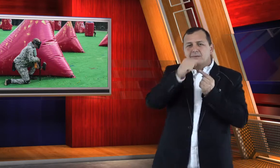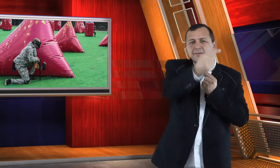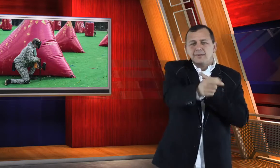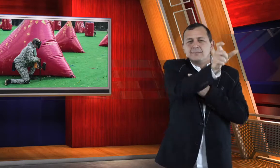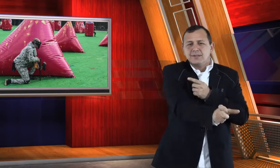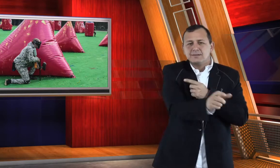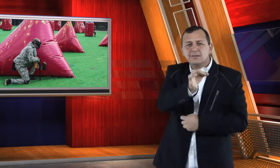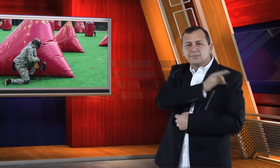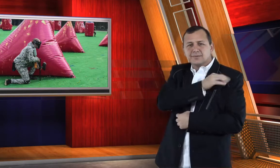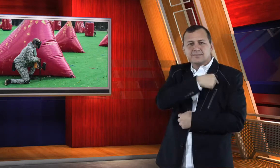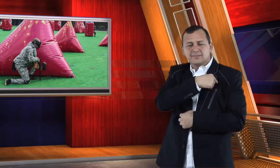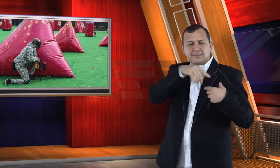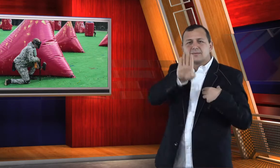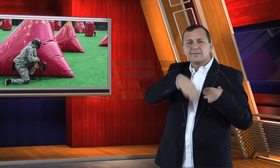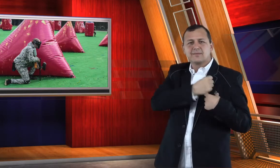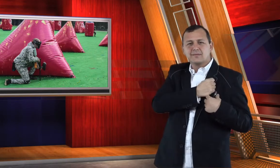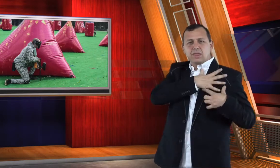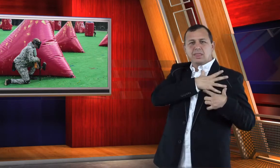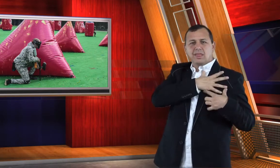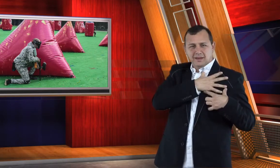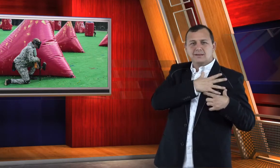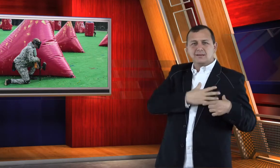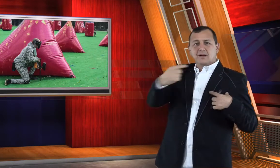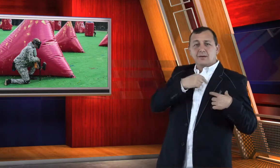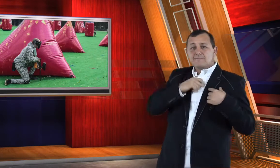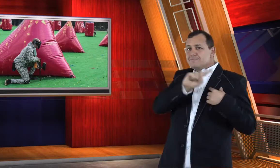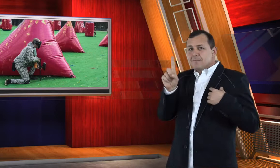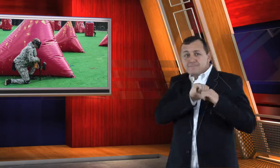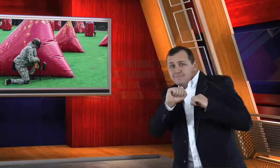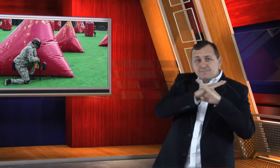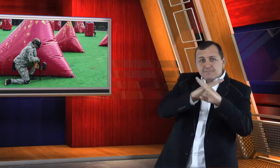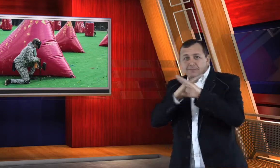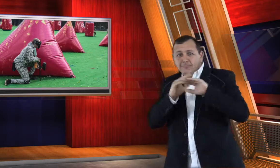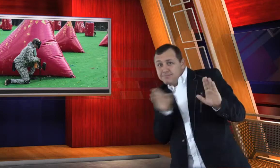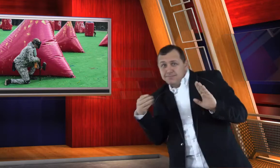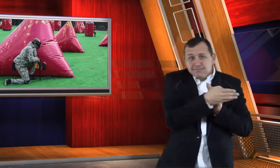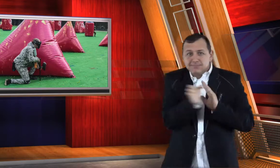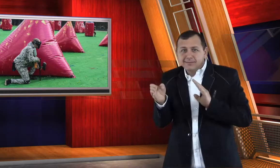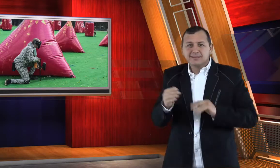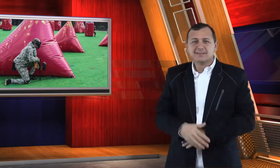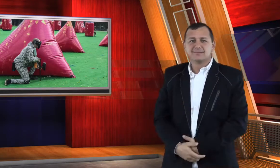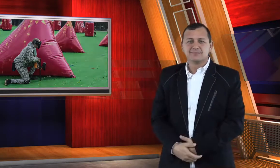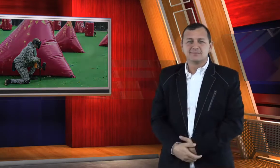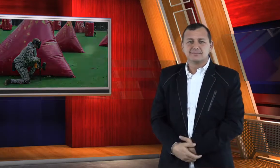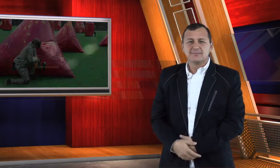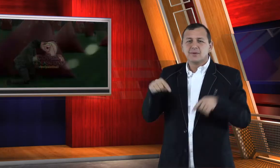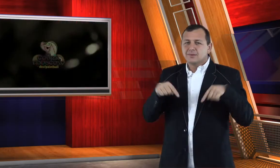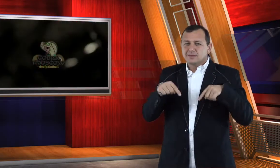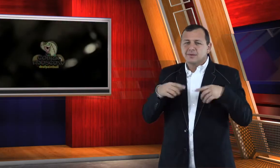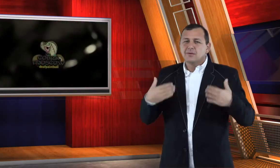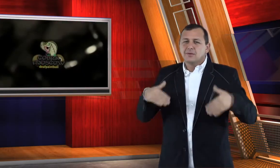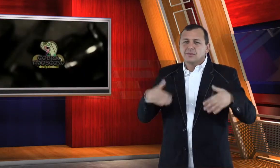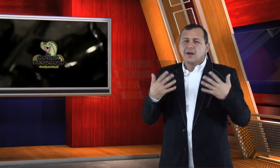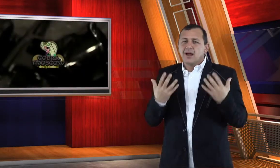being hit yourself. There is a lot of